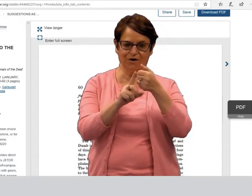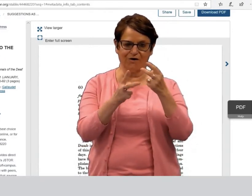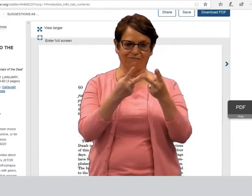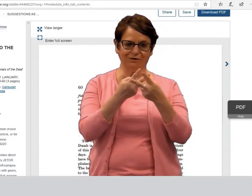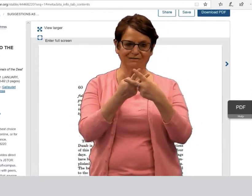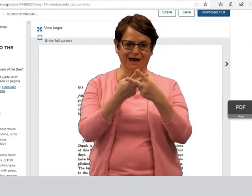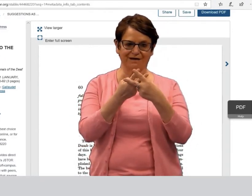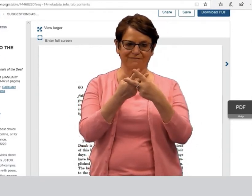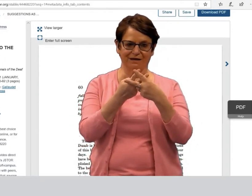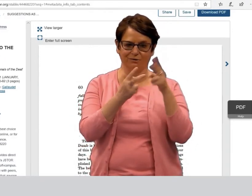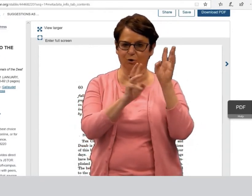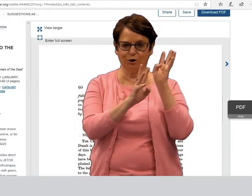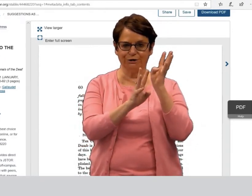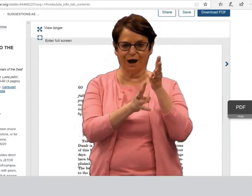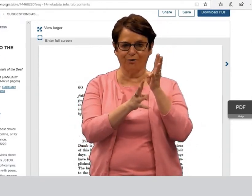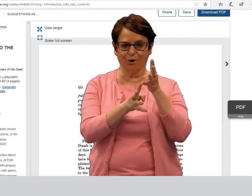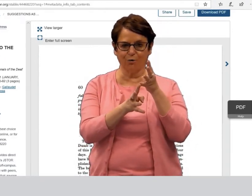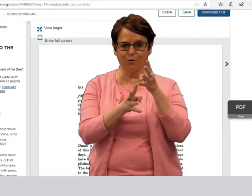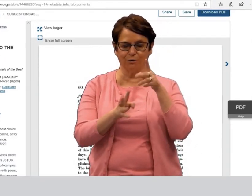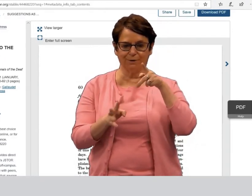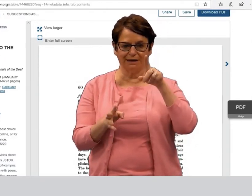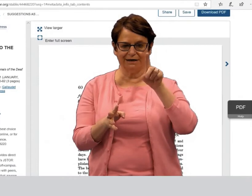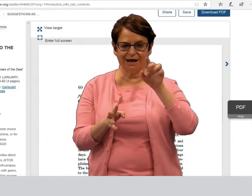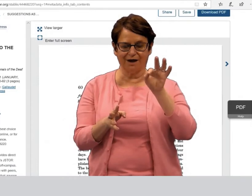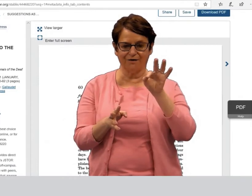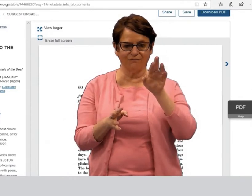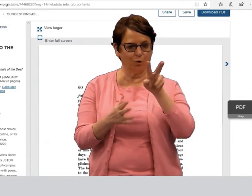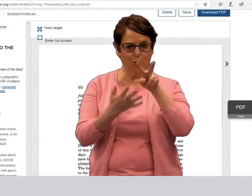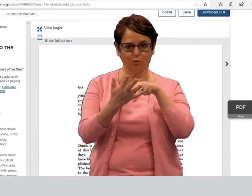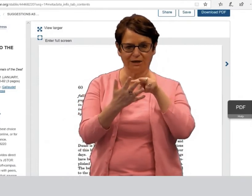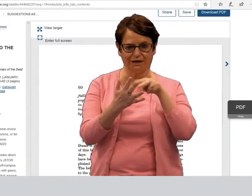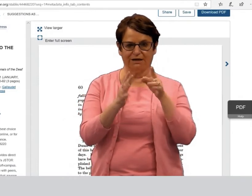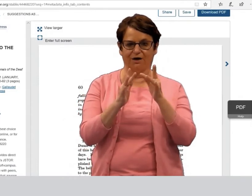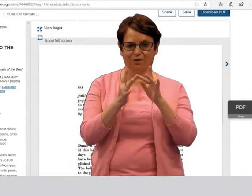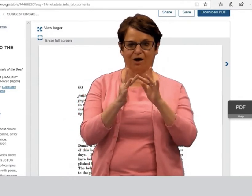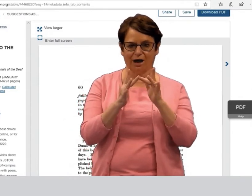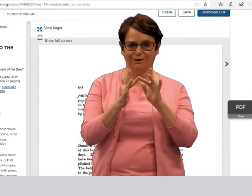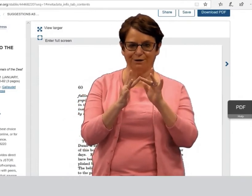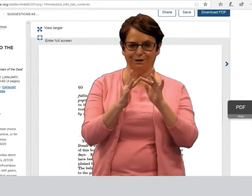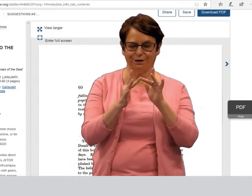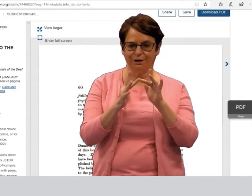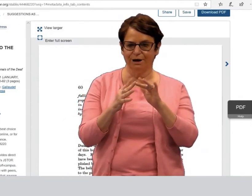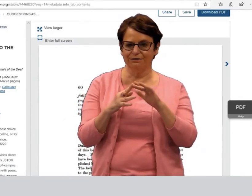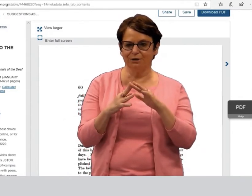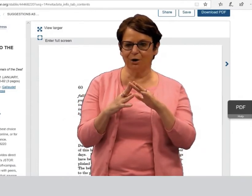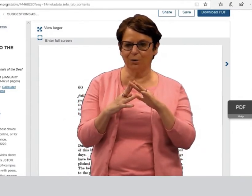You can email it to yourself, download it as a PDF, or read it online.